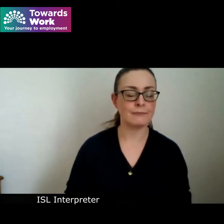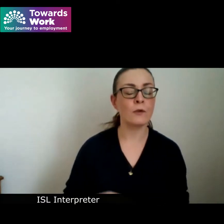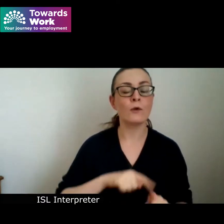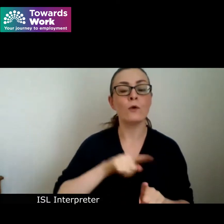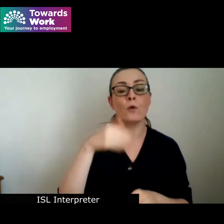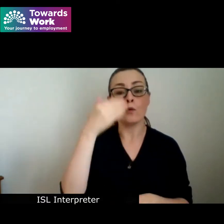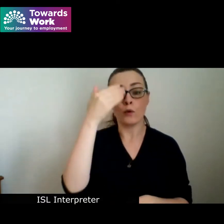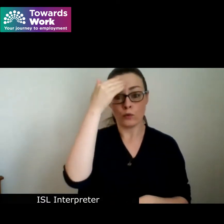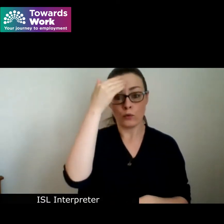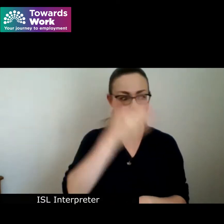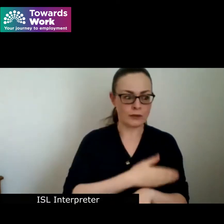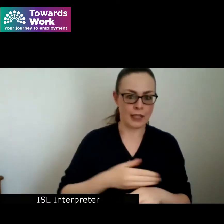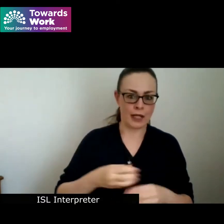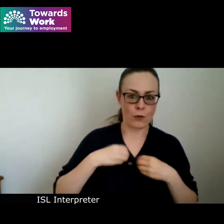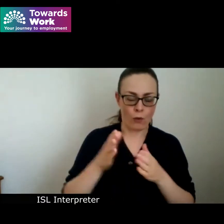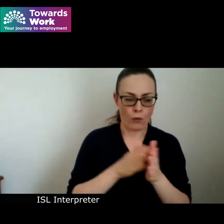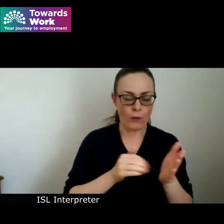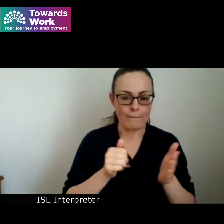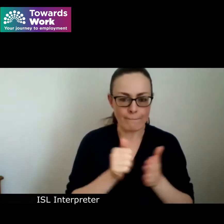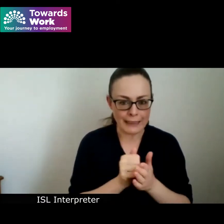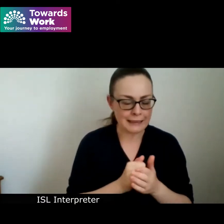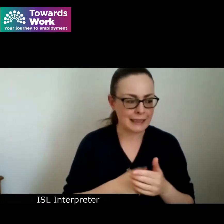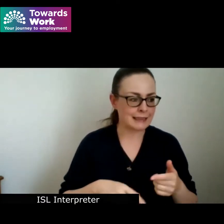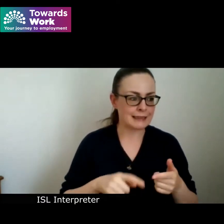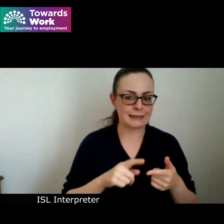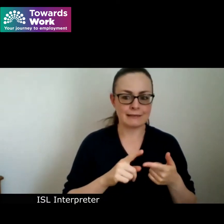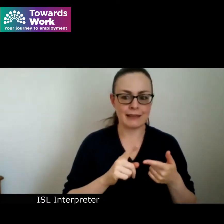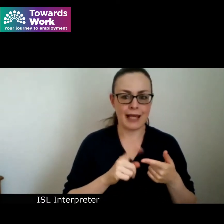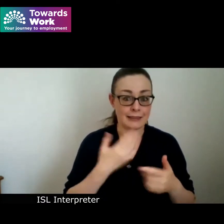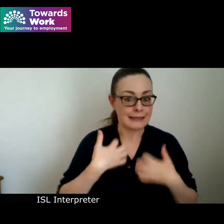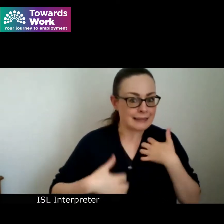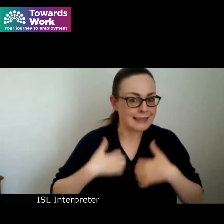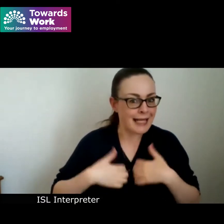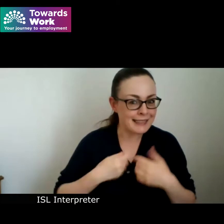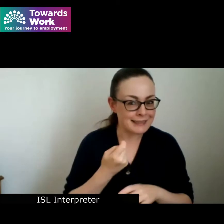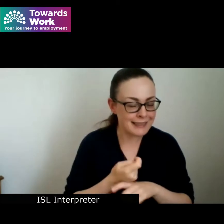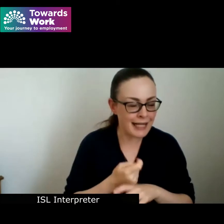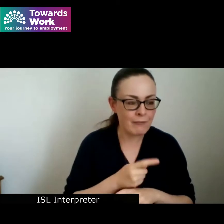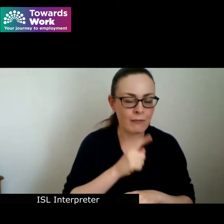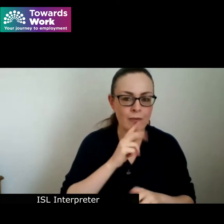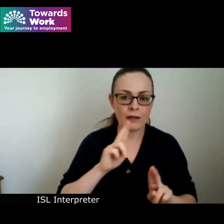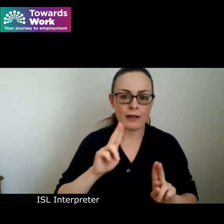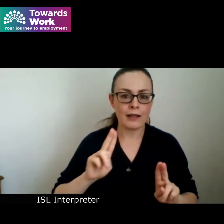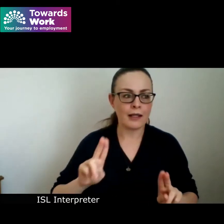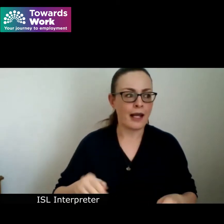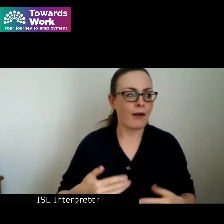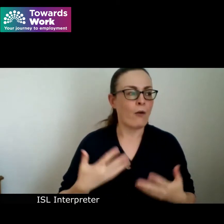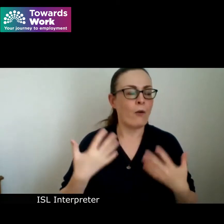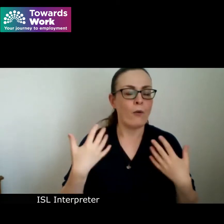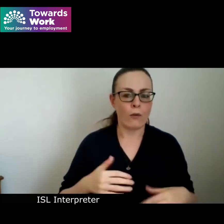your own business as well as being at an exciting time can be incredibly daunting the vision